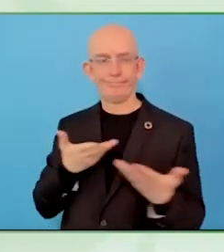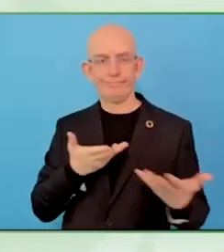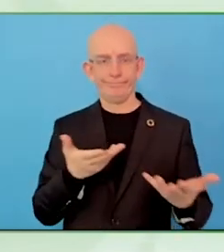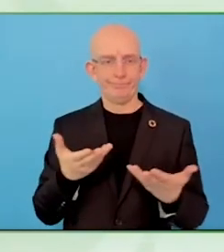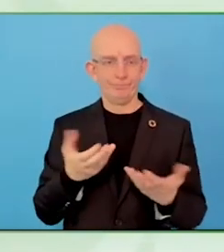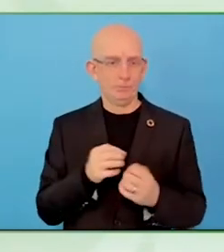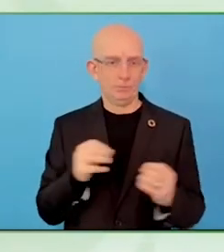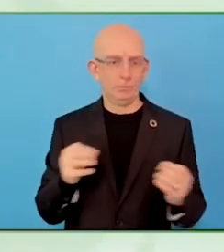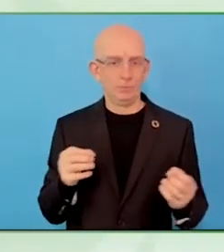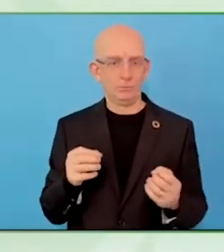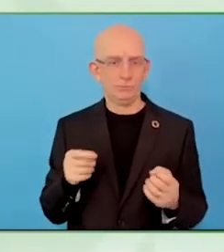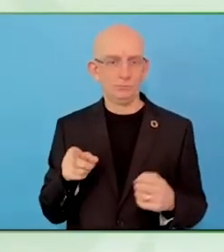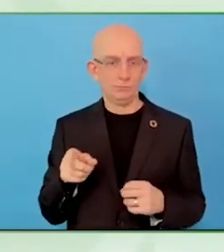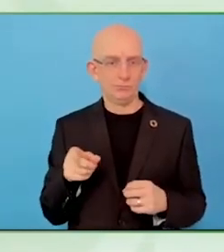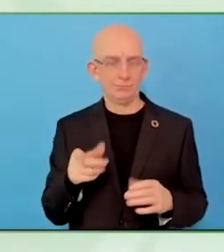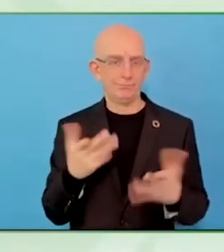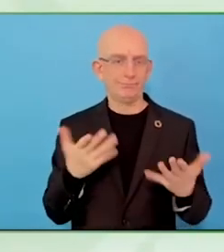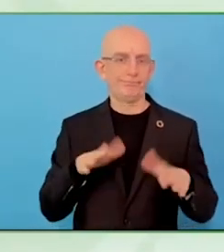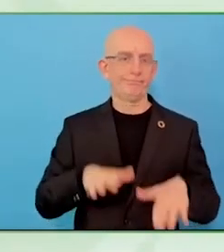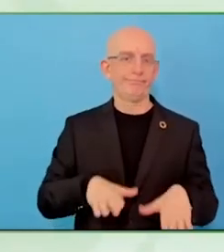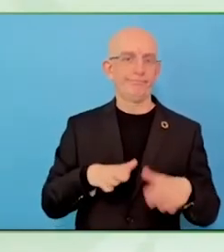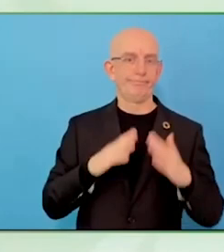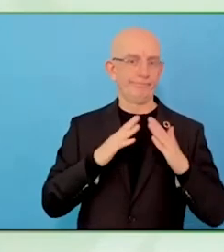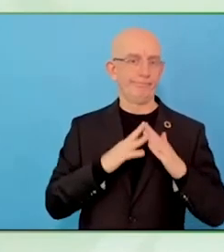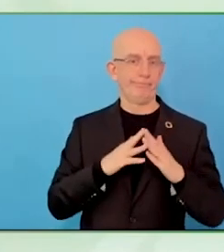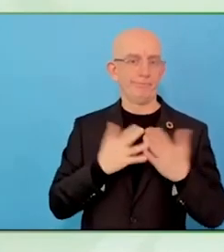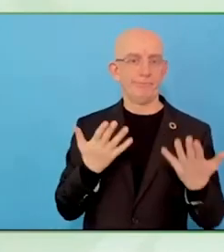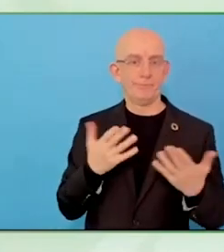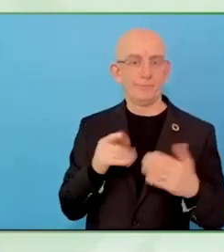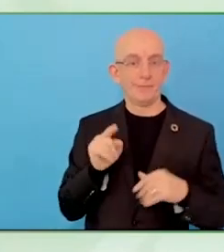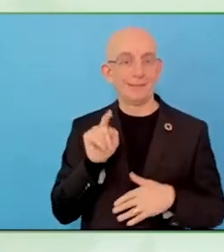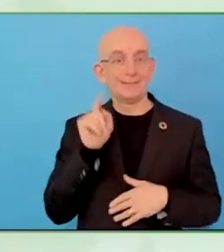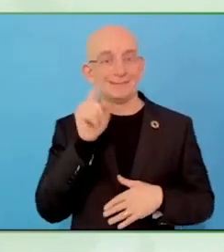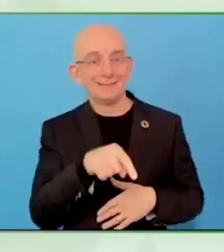From this point, we thought, we can give them access to life, normal life.